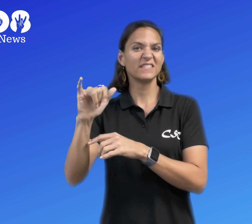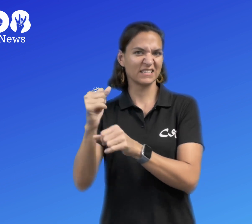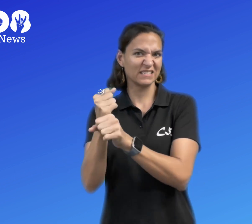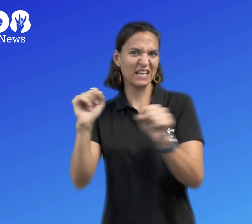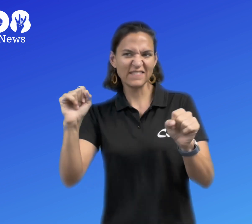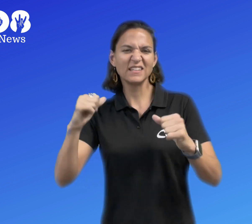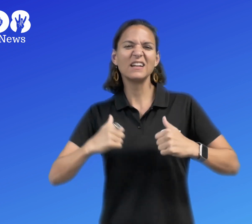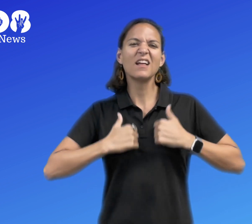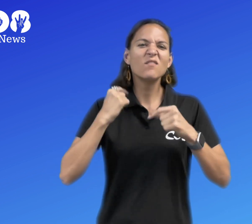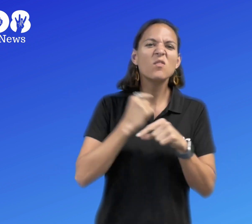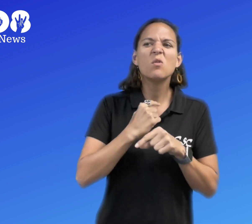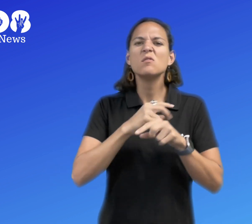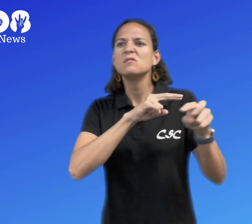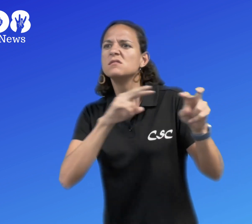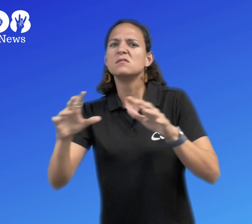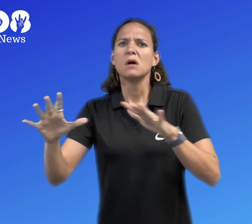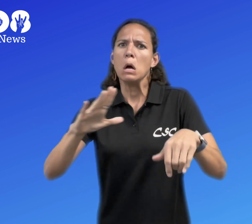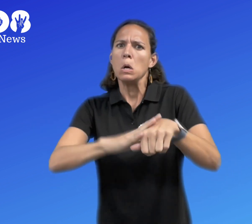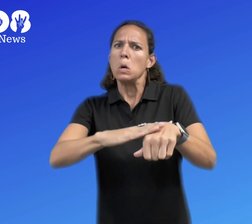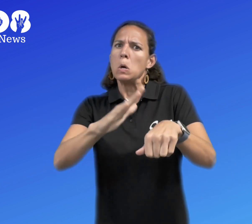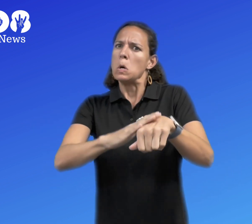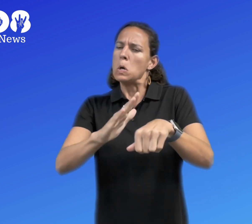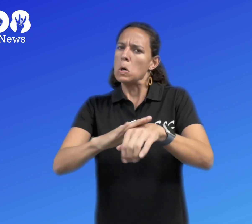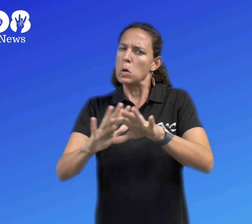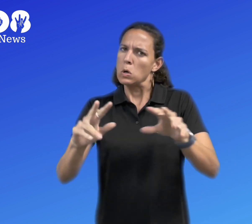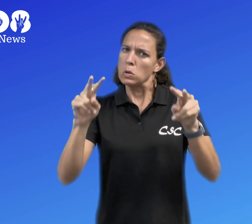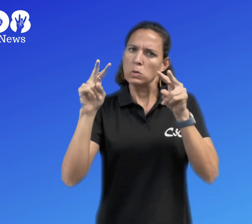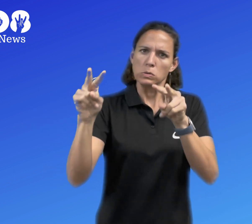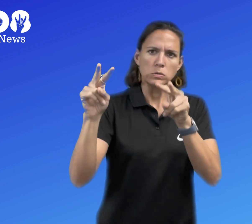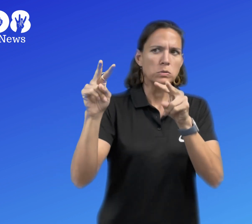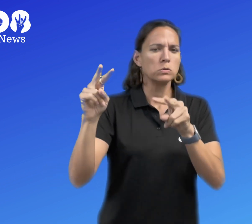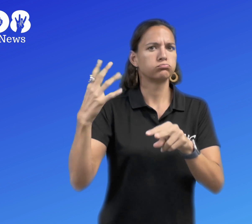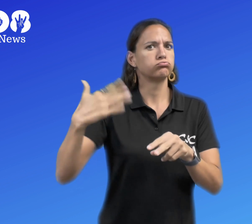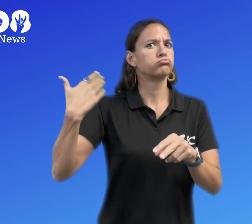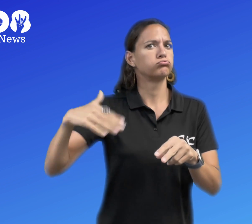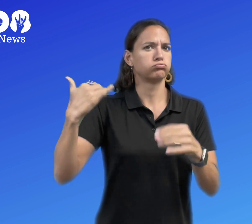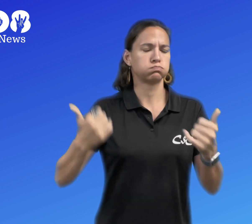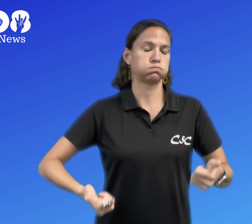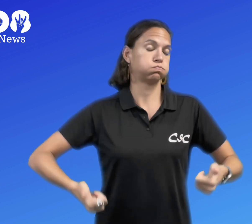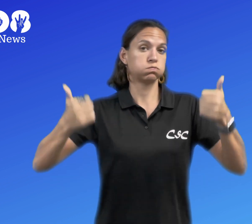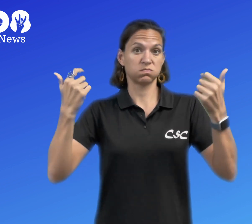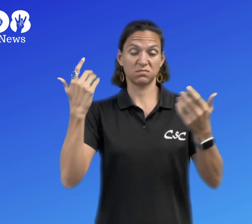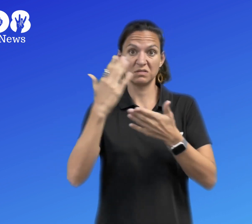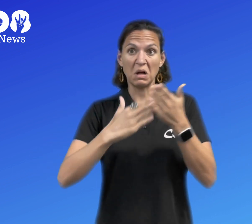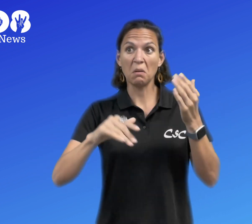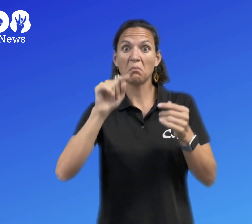Ocean safety life guards are alerting everyone to be on the look out for these huge waves.